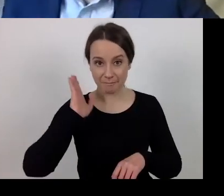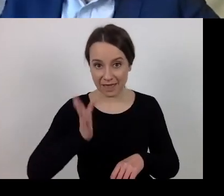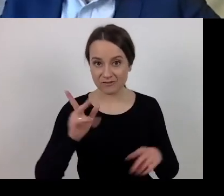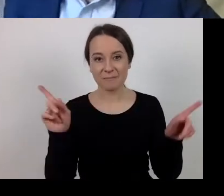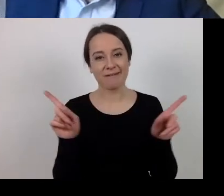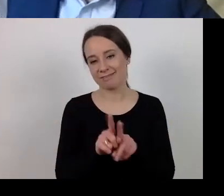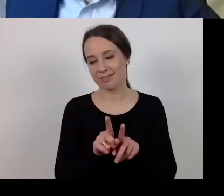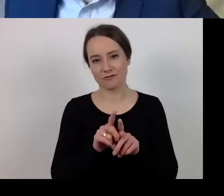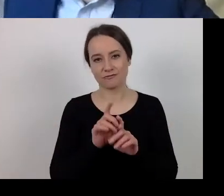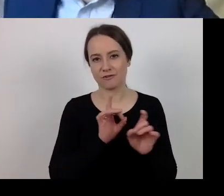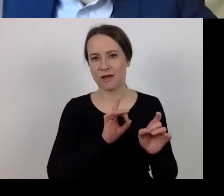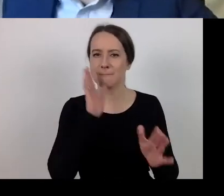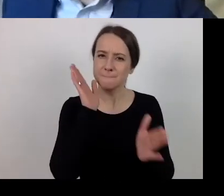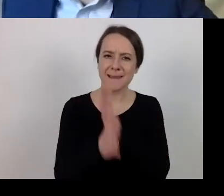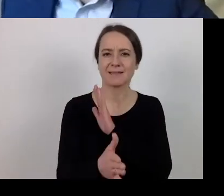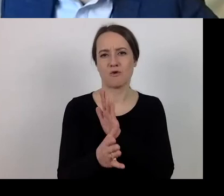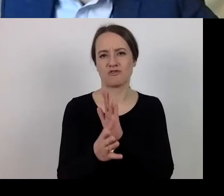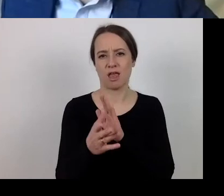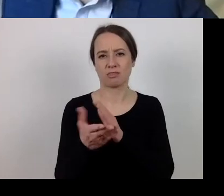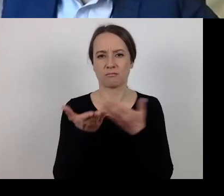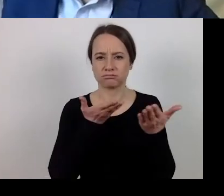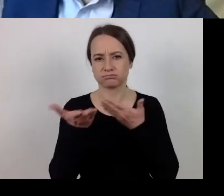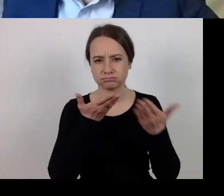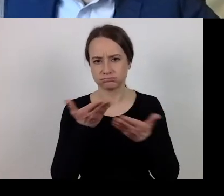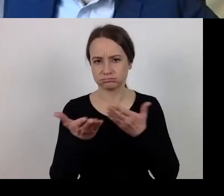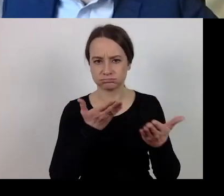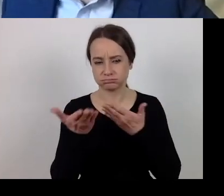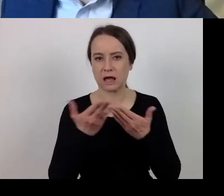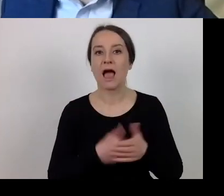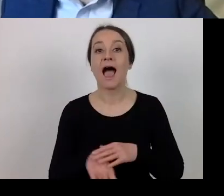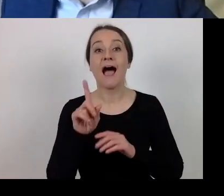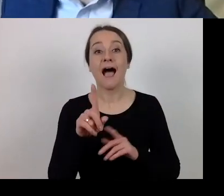correspond directly with you. You have all the contact details.